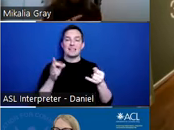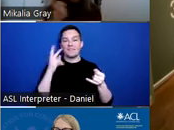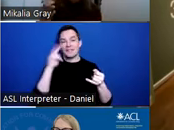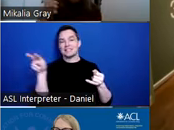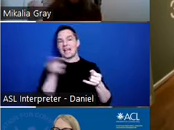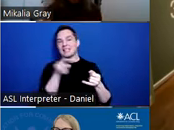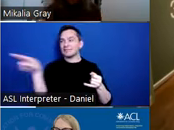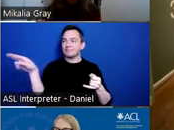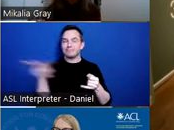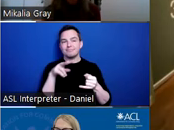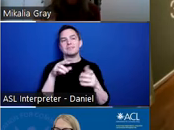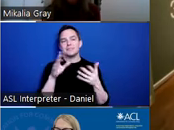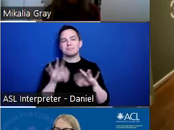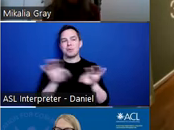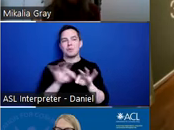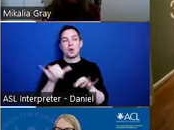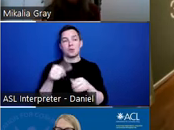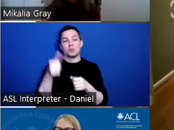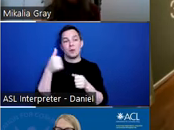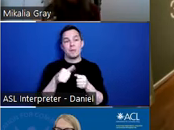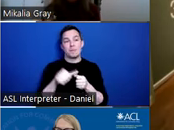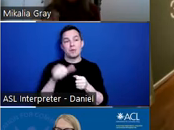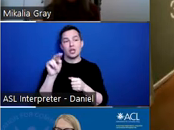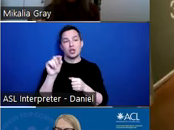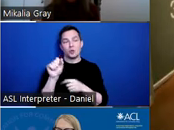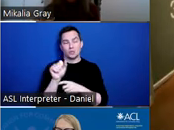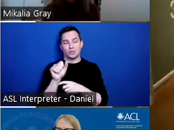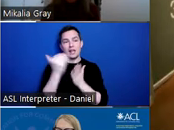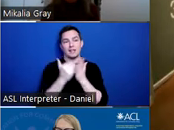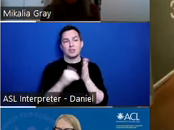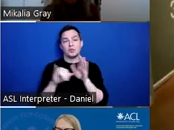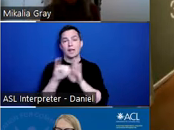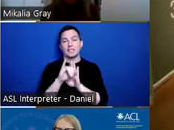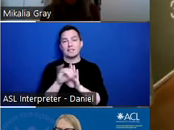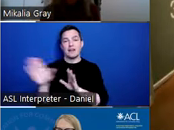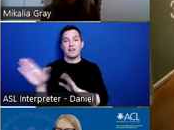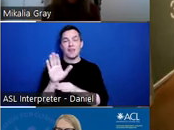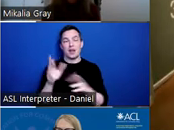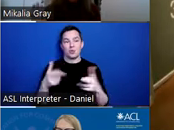We also have little memory notes to assist folks in identifying their room. Maybe they